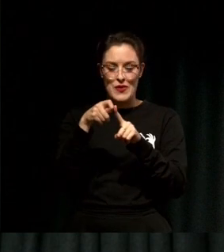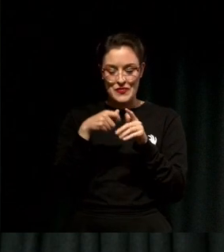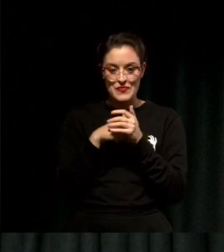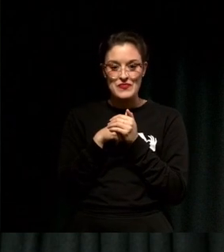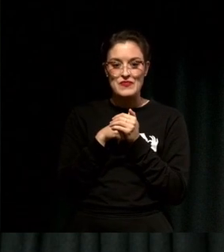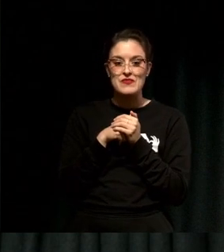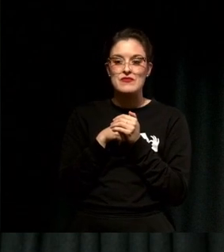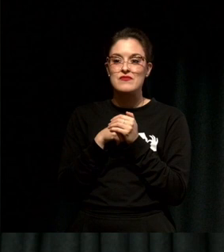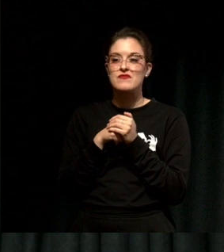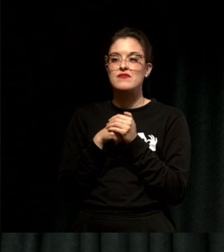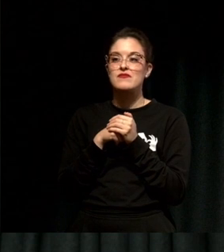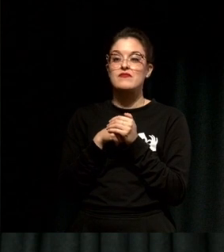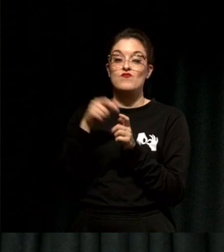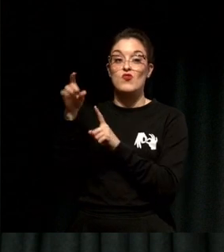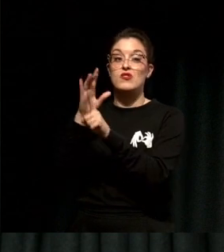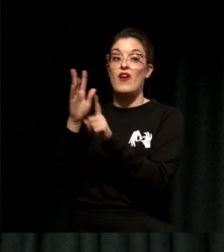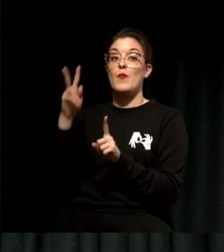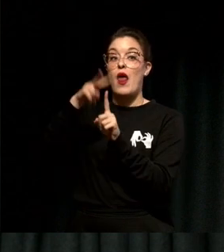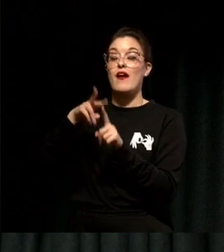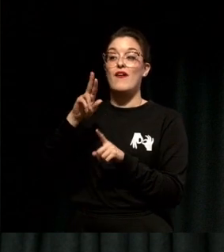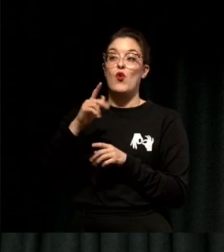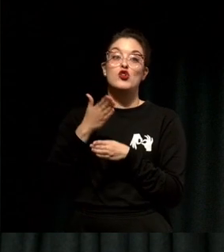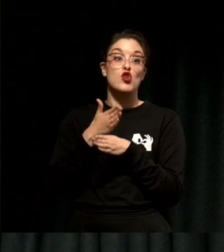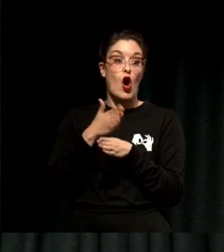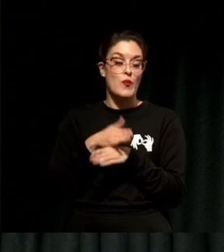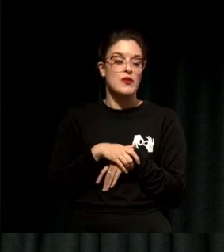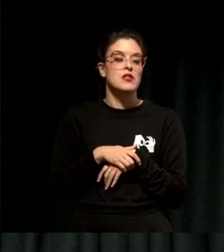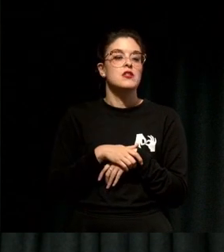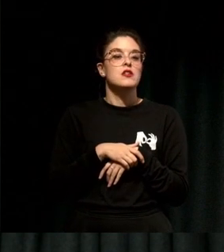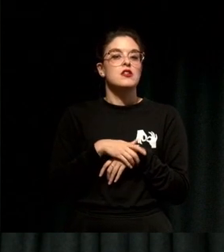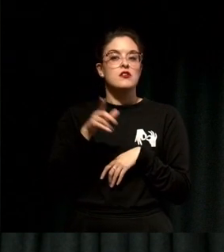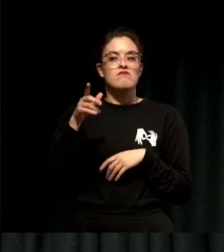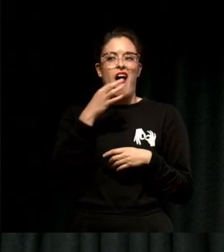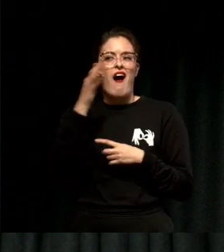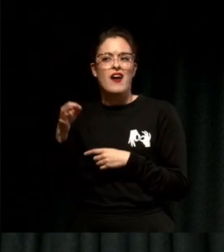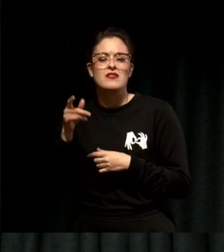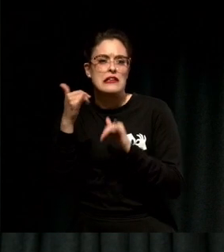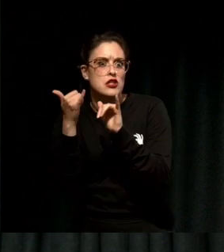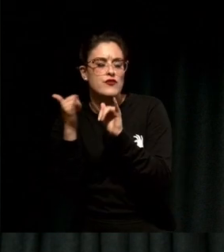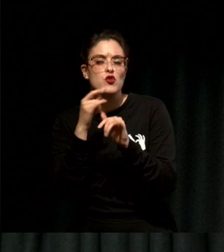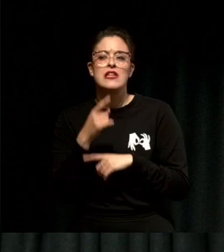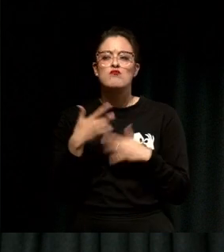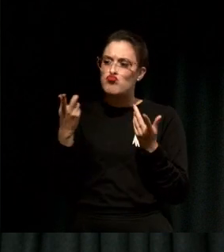she was applying for a job and they asked her do you have any written work that you can show to us?